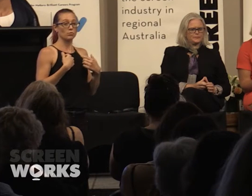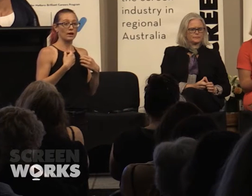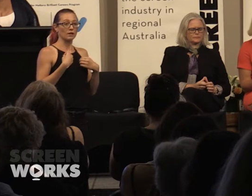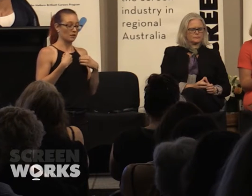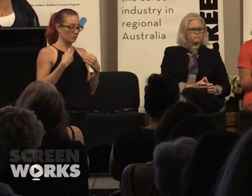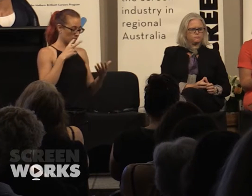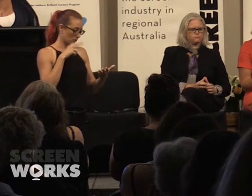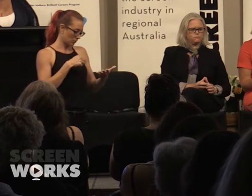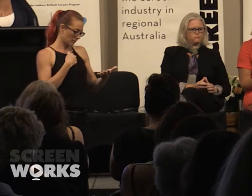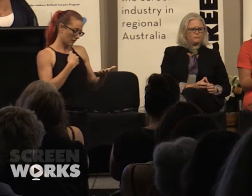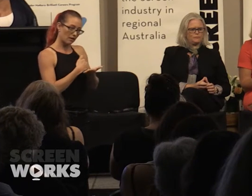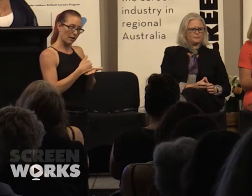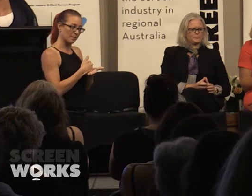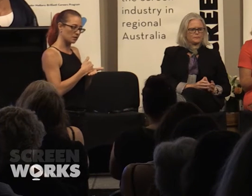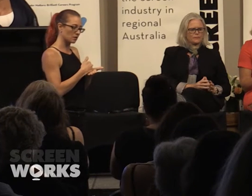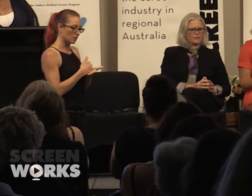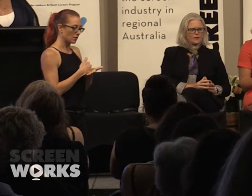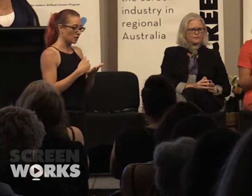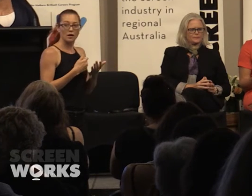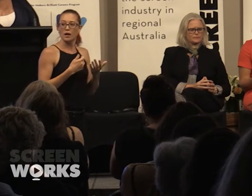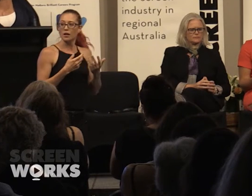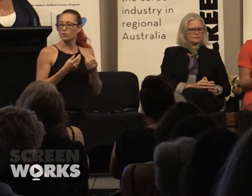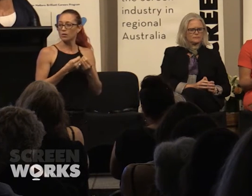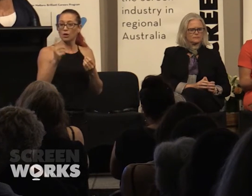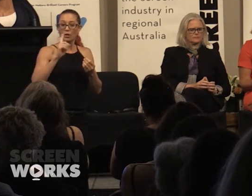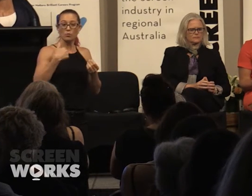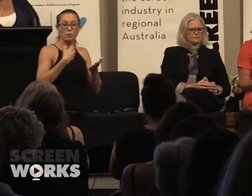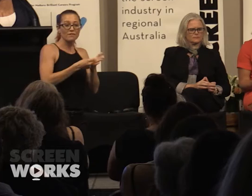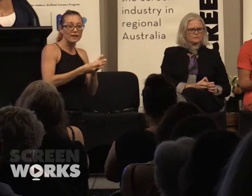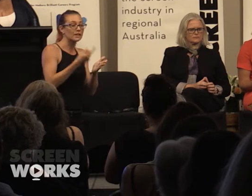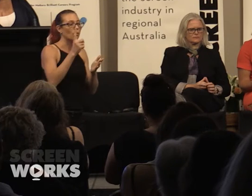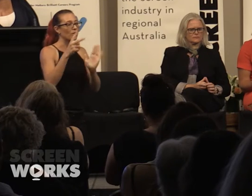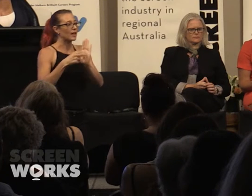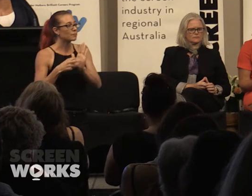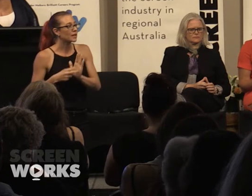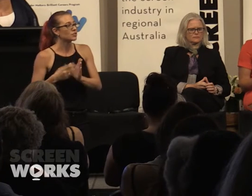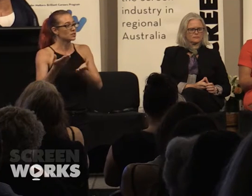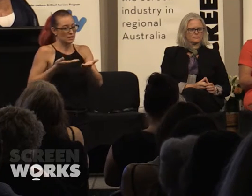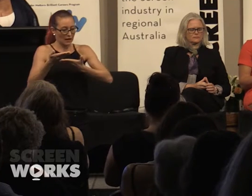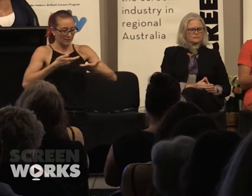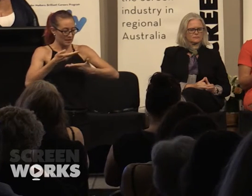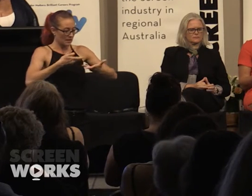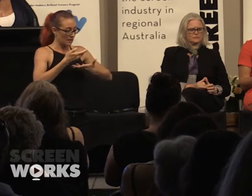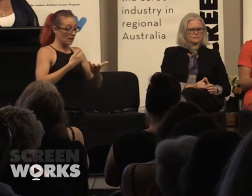and looked at our numbers and again both in terms of what are we funding but also what are the applications coming in and then you know what happens, if